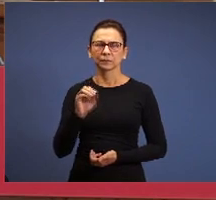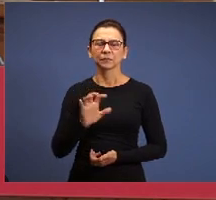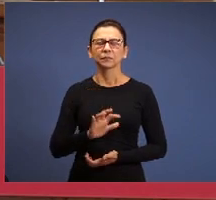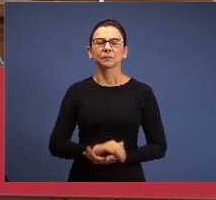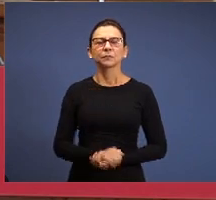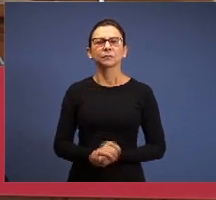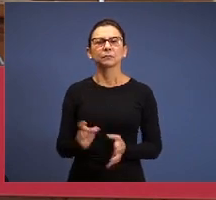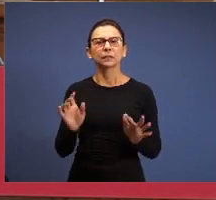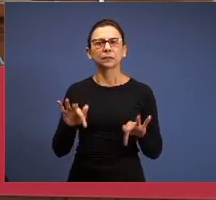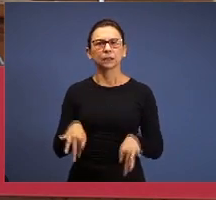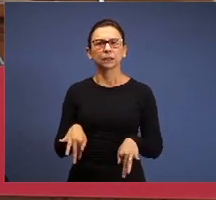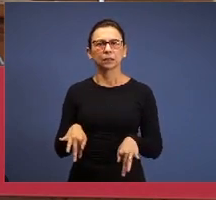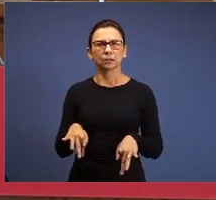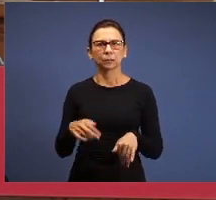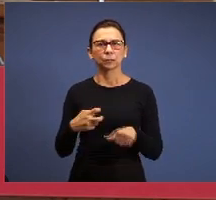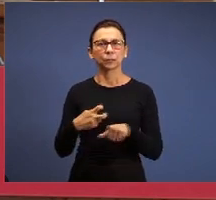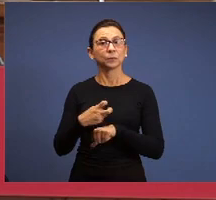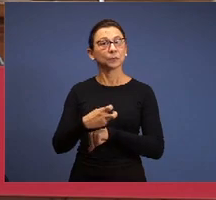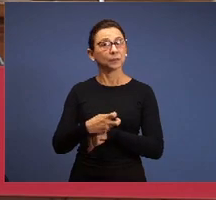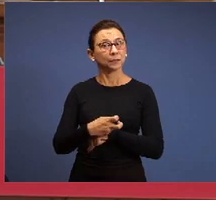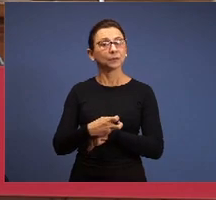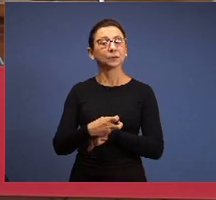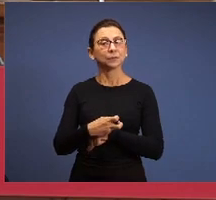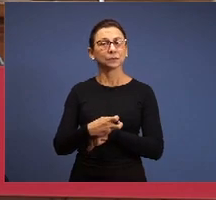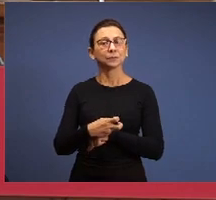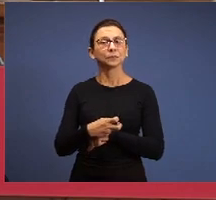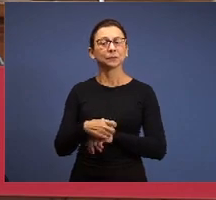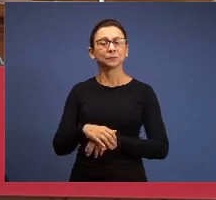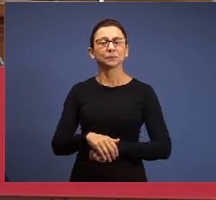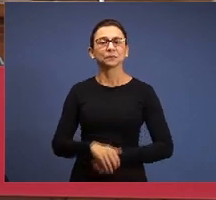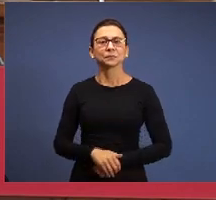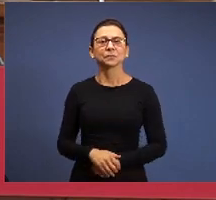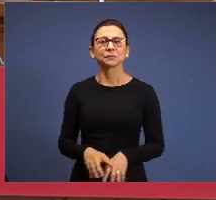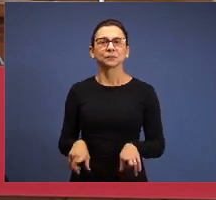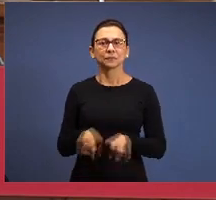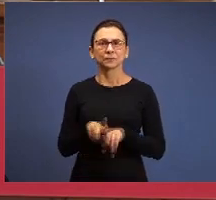of 5th period and beginners, which we had